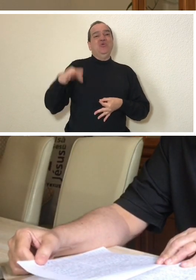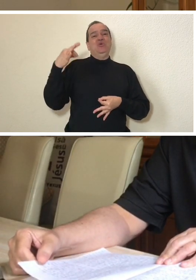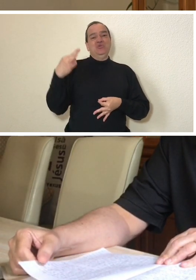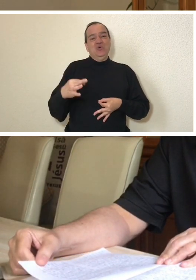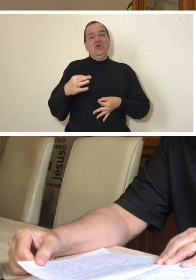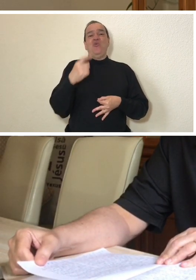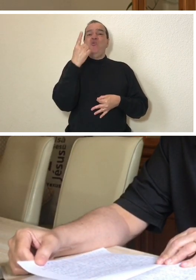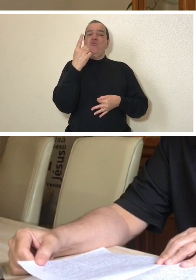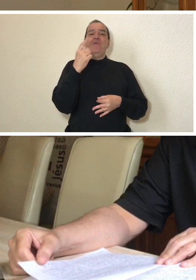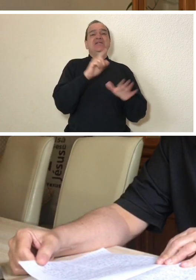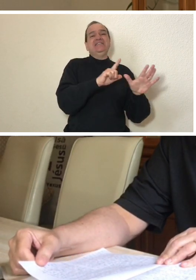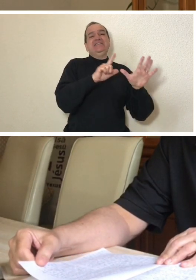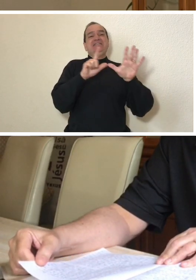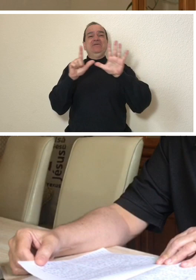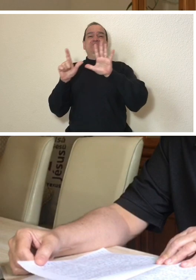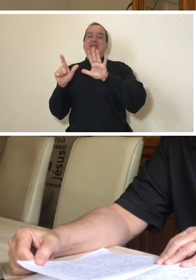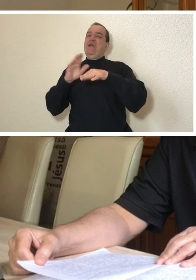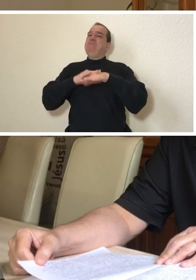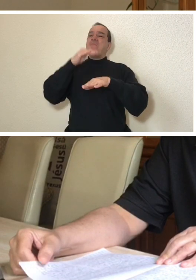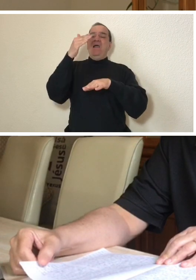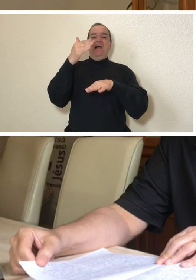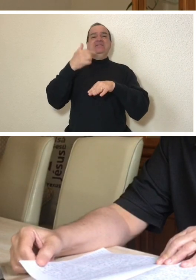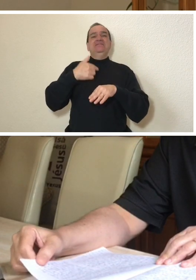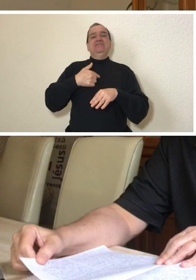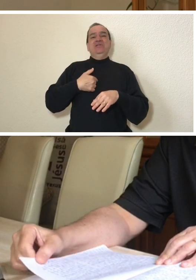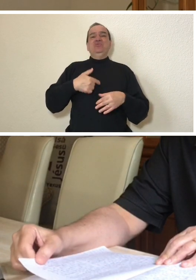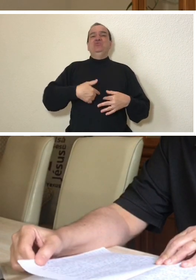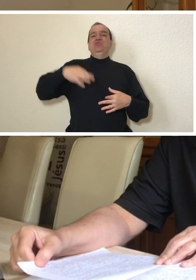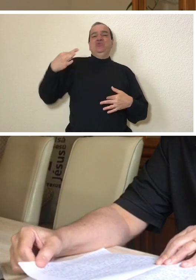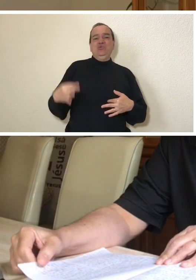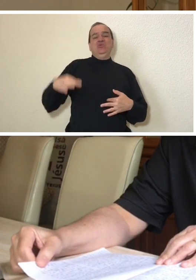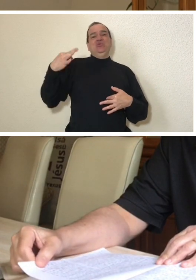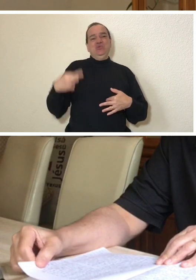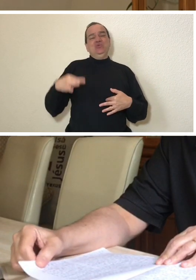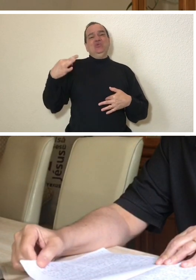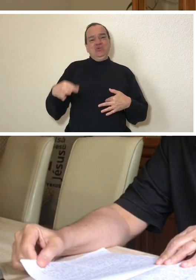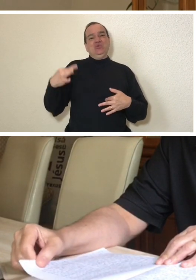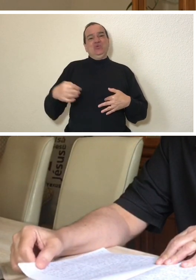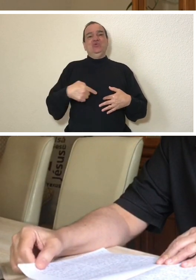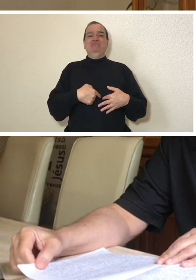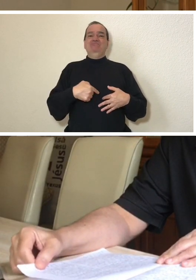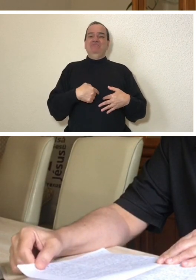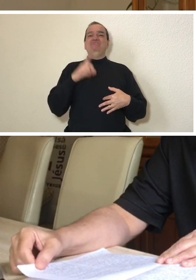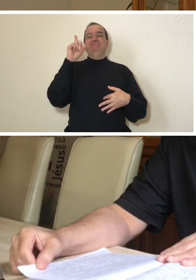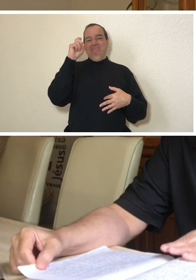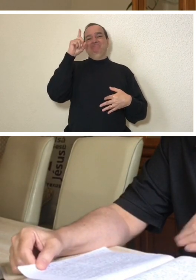because for more than a week I was bothered a lot by